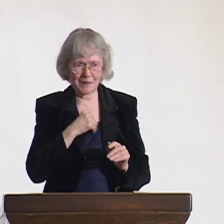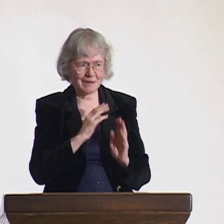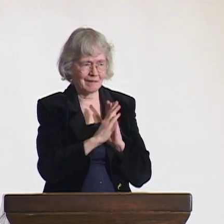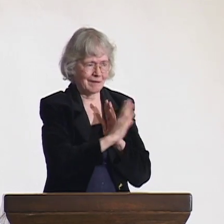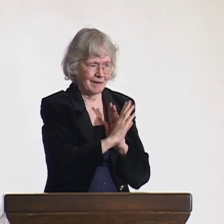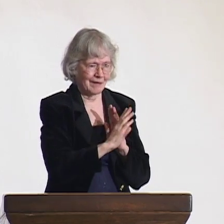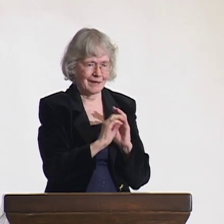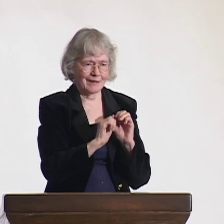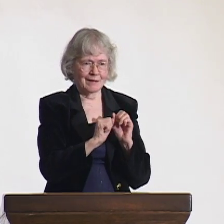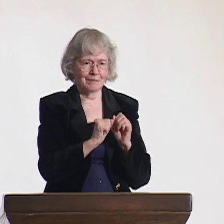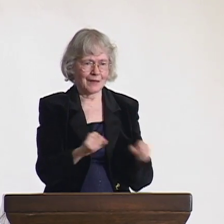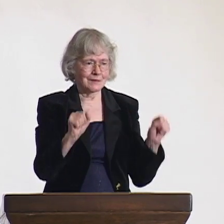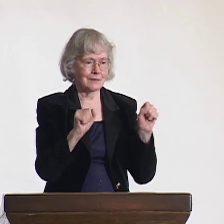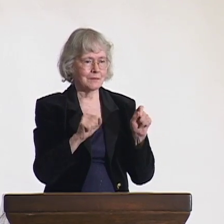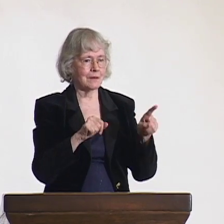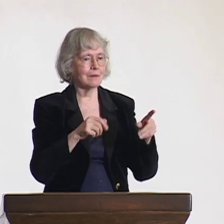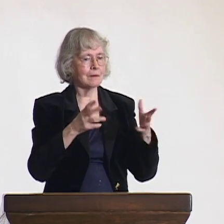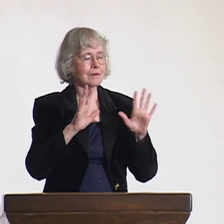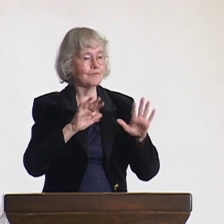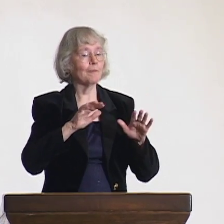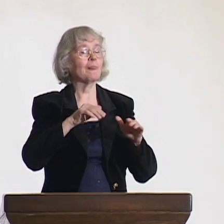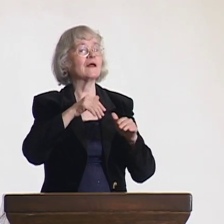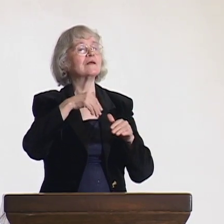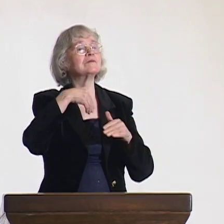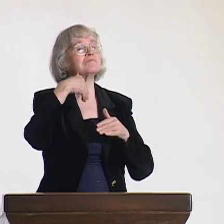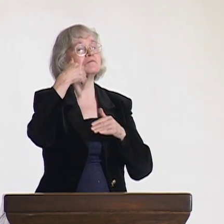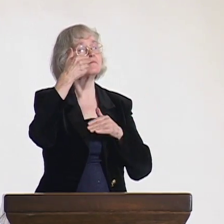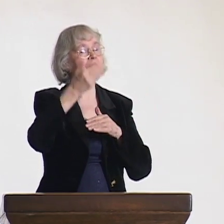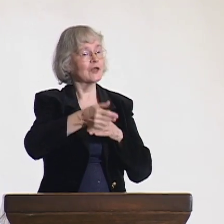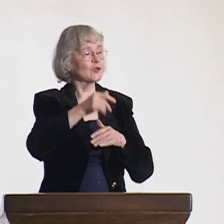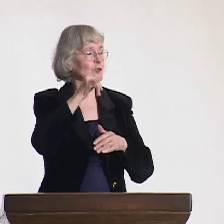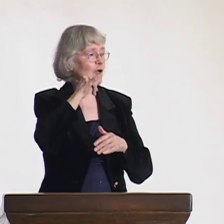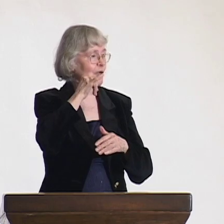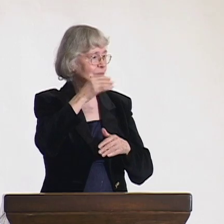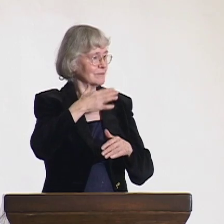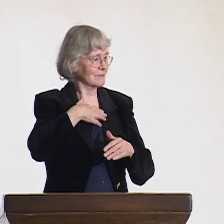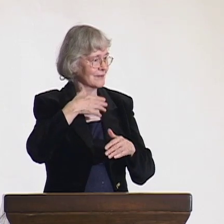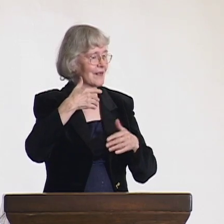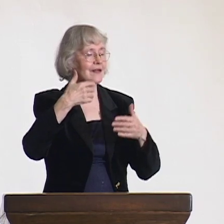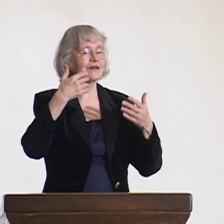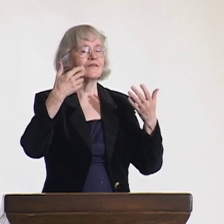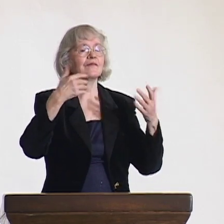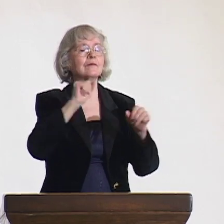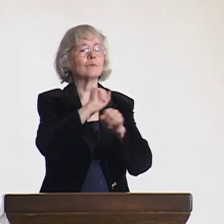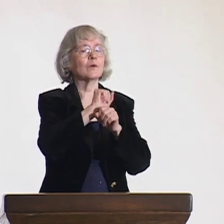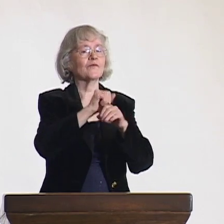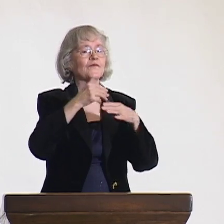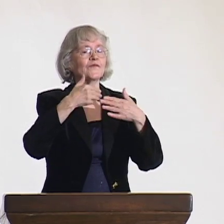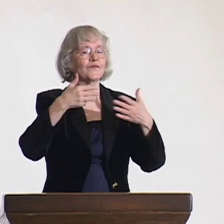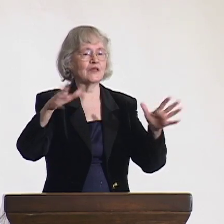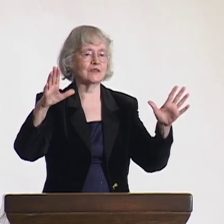The Japanese men could not believe this. After the experience, Yerker retired,